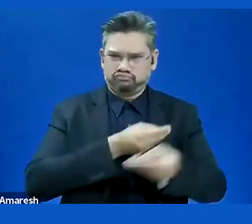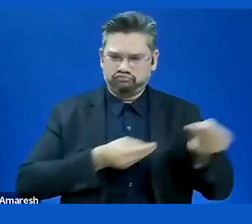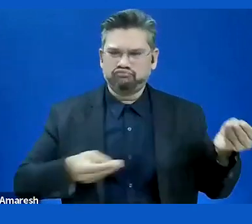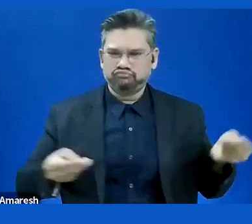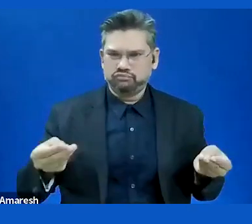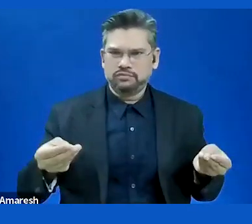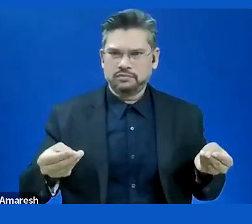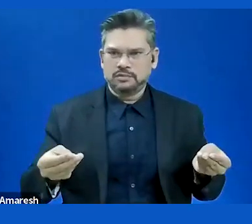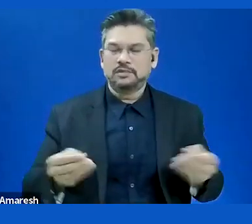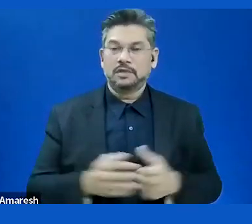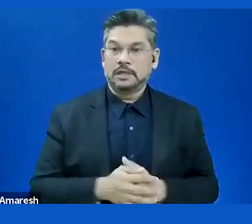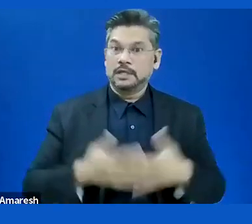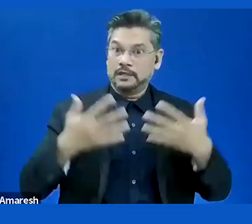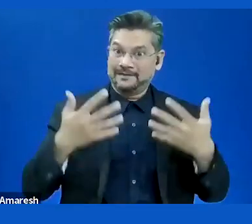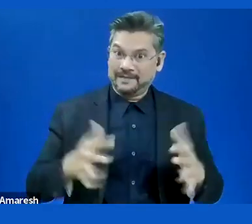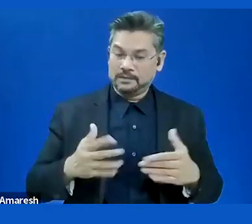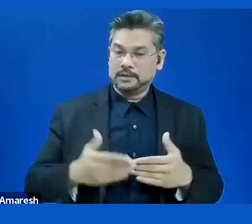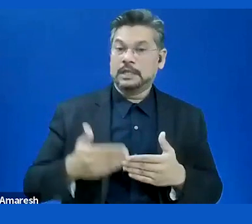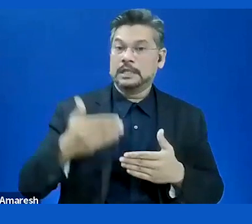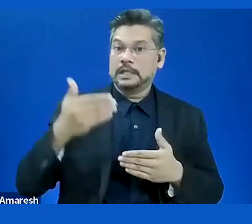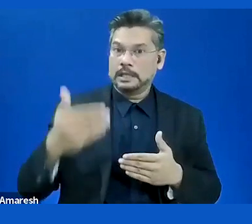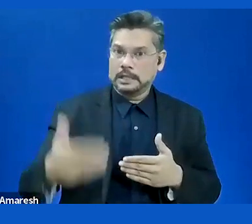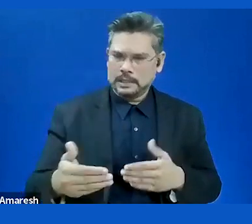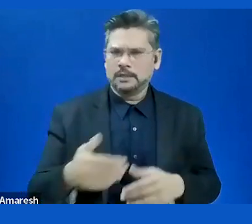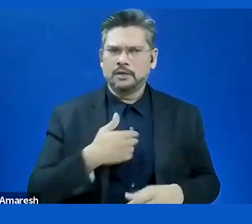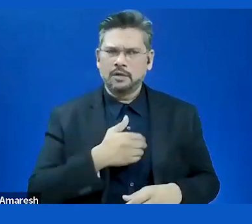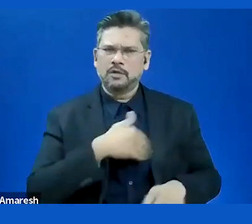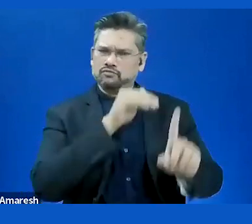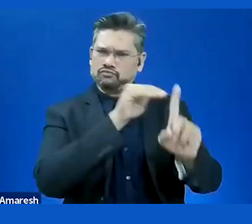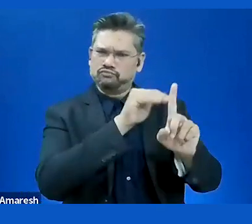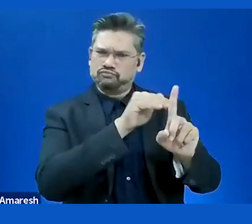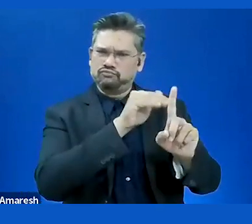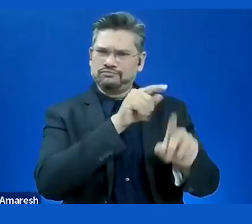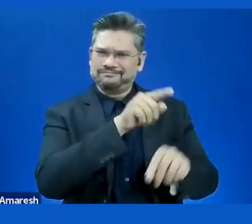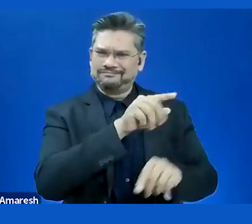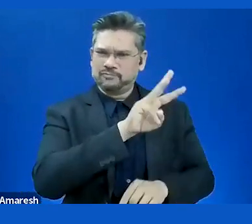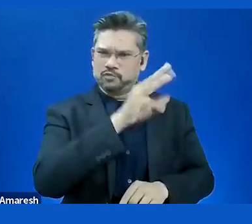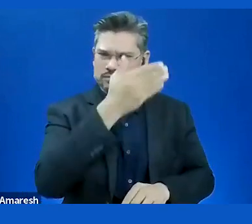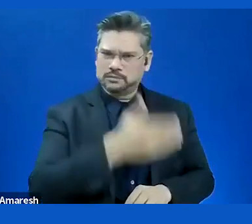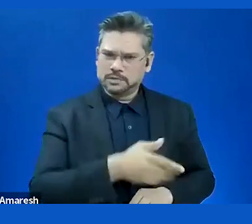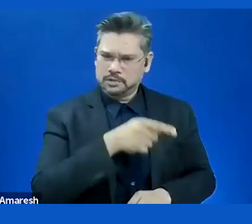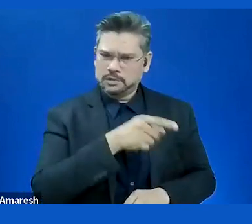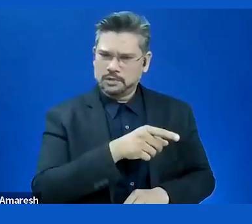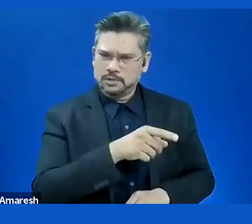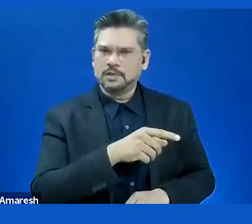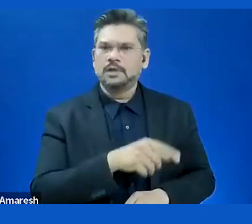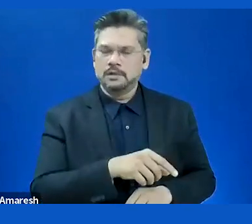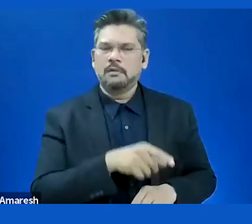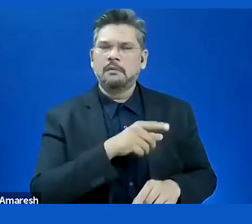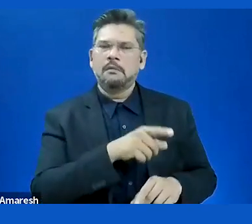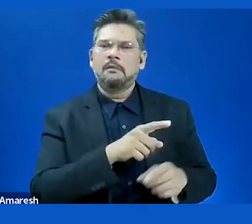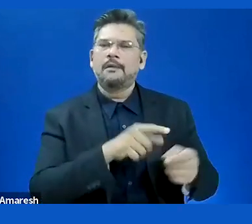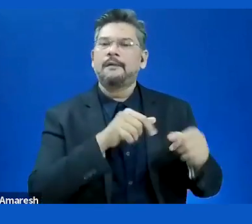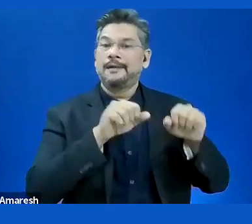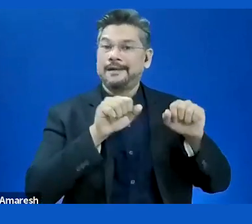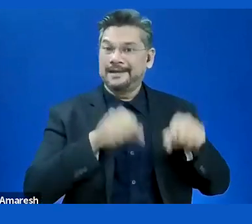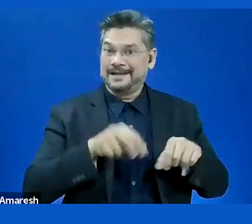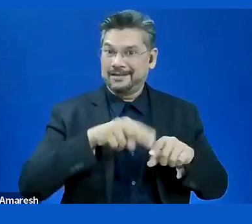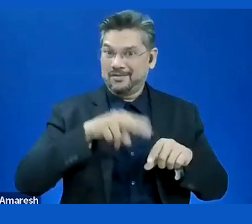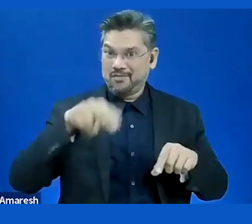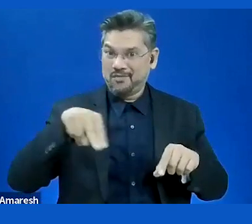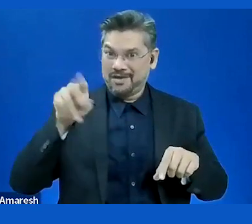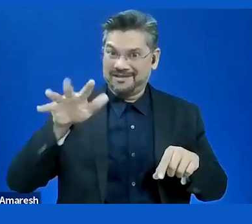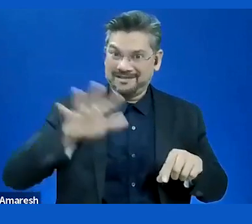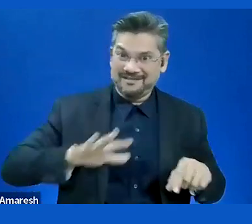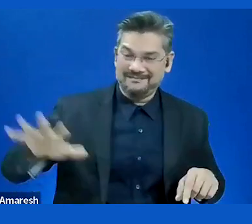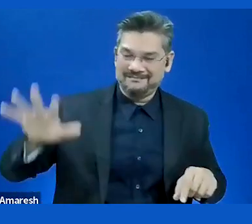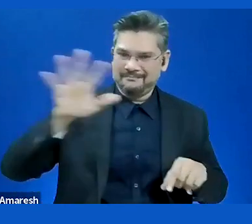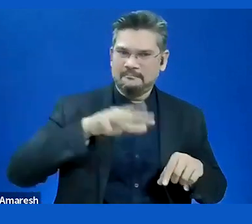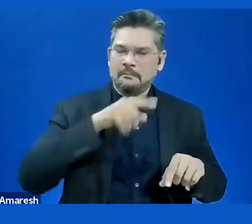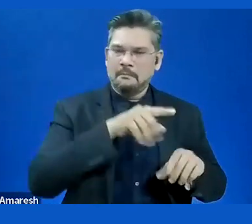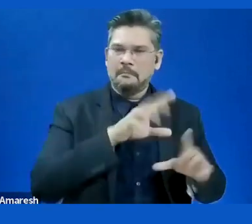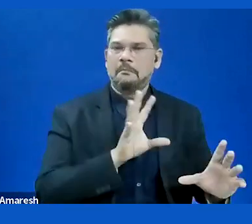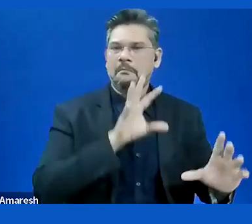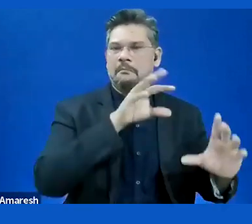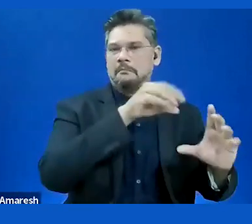user organizations and involving users, the they won the Norwegian innovation award in 2020.